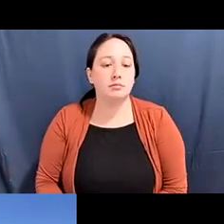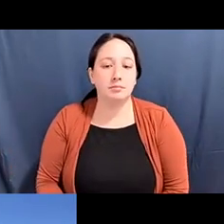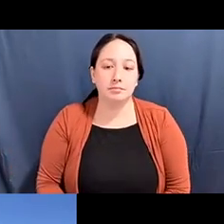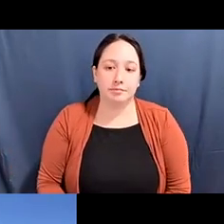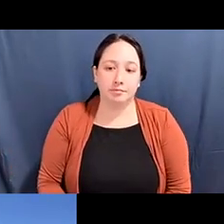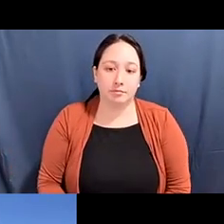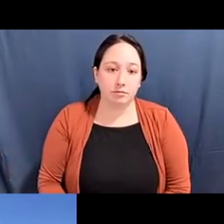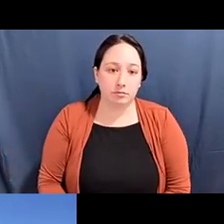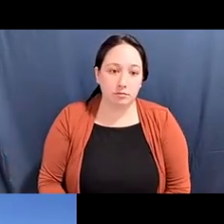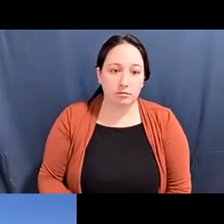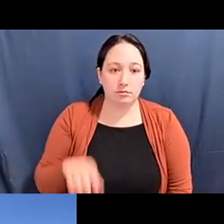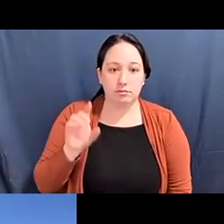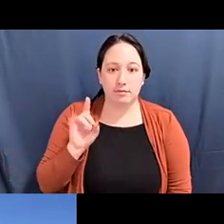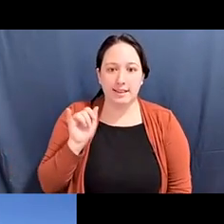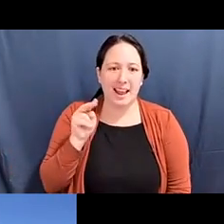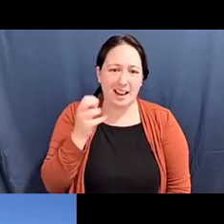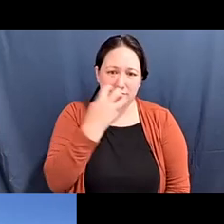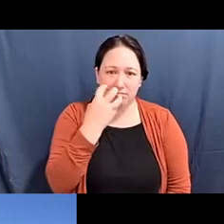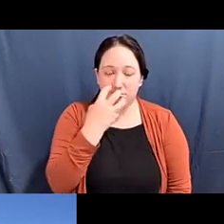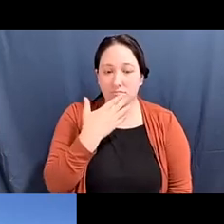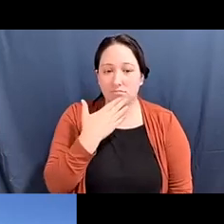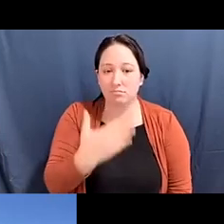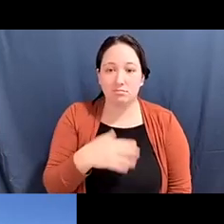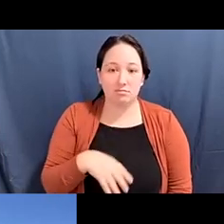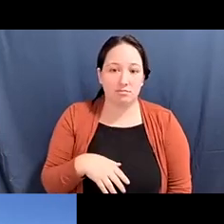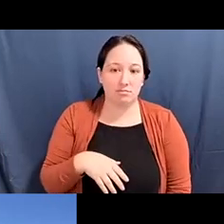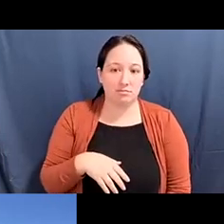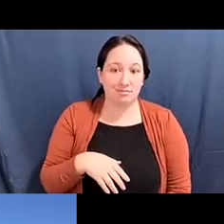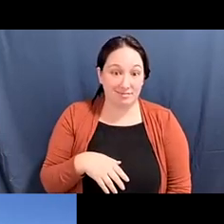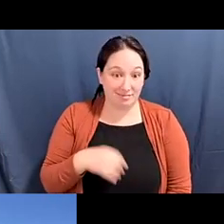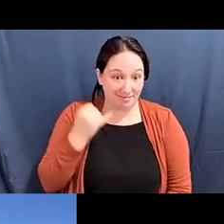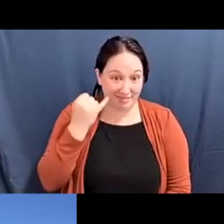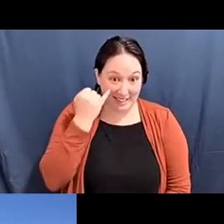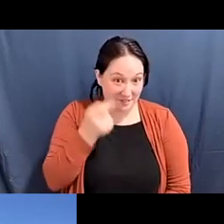Diane Fujino: Thank you. I don't know Pam if you... if there's any one of those questions that you would like to address right now, or,